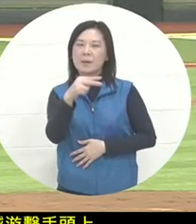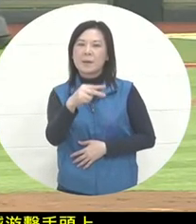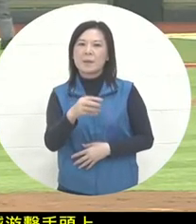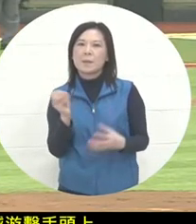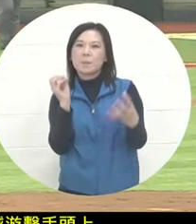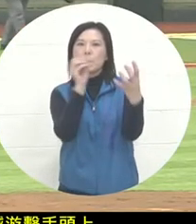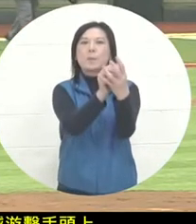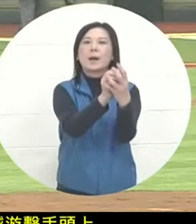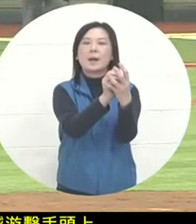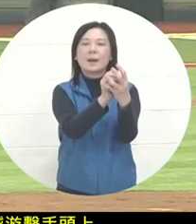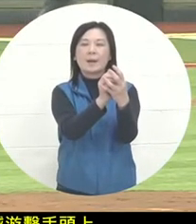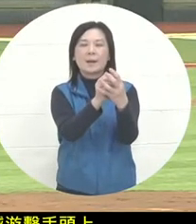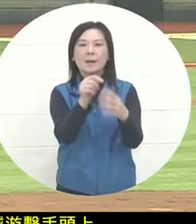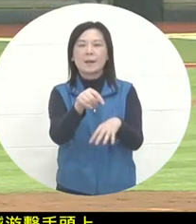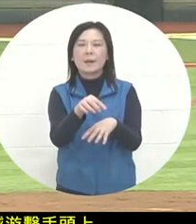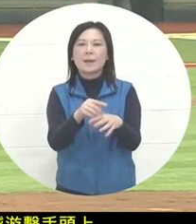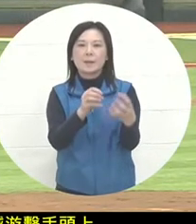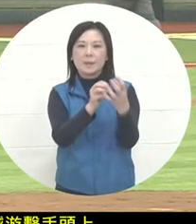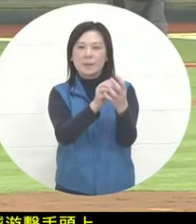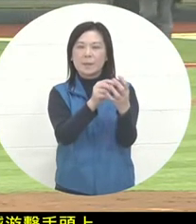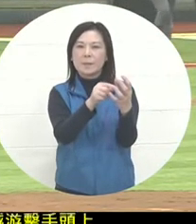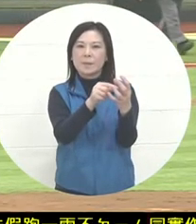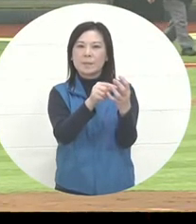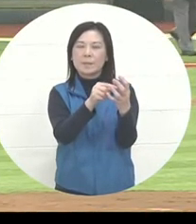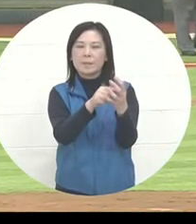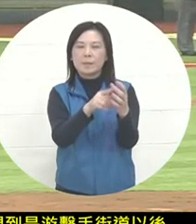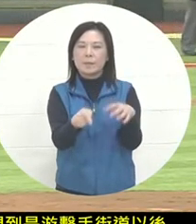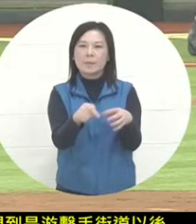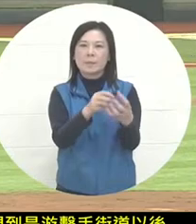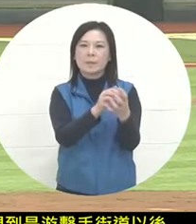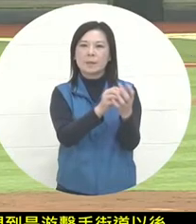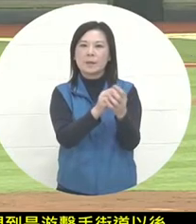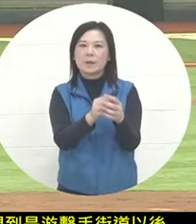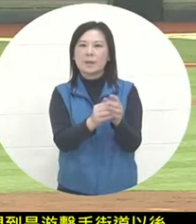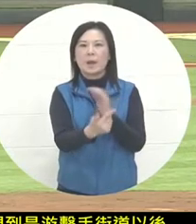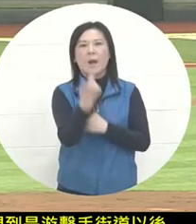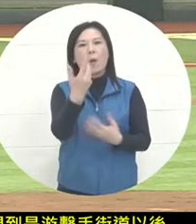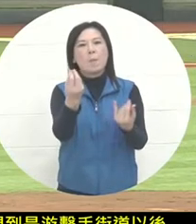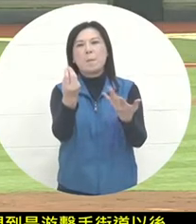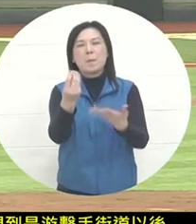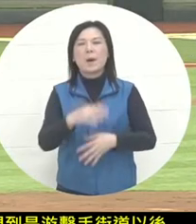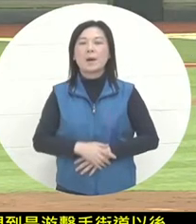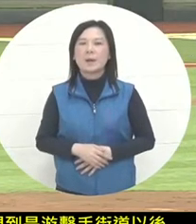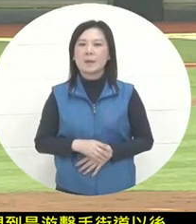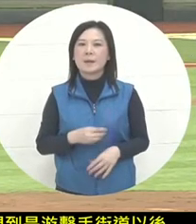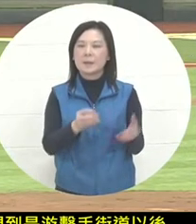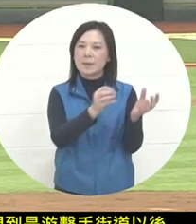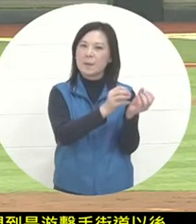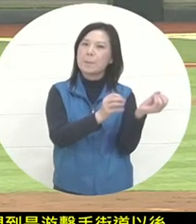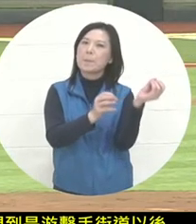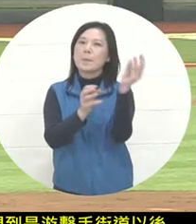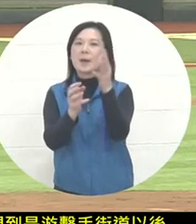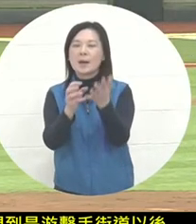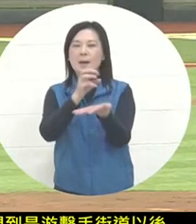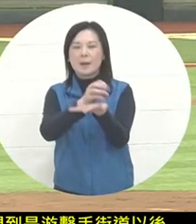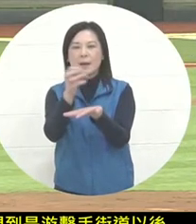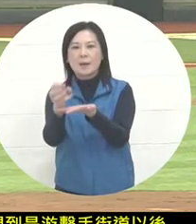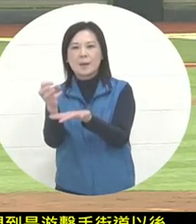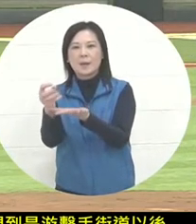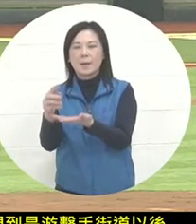and then the shortstop caught the ball. The hands did not use all their strength to accelerate this speed, so they chose to pass a ball steadily to one person with one hand to catch it easily